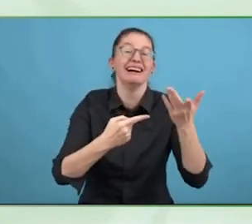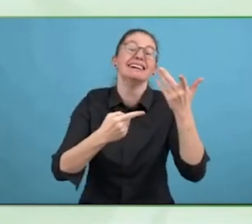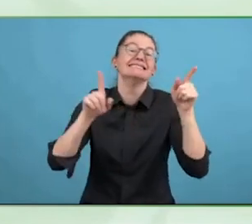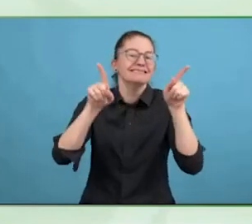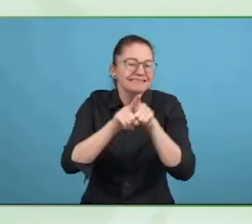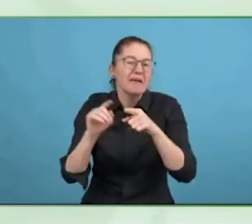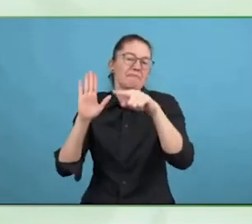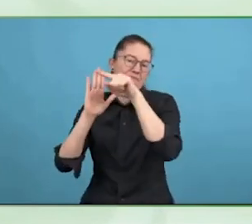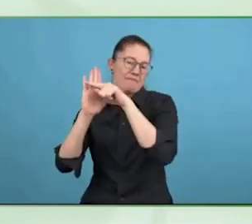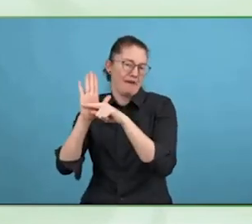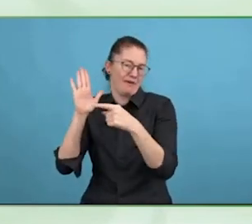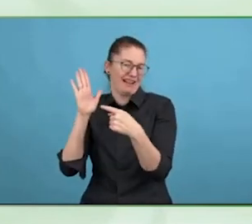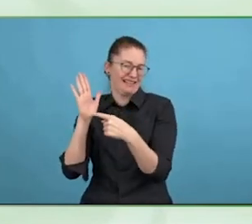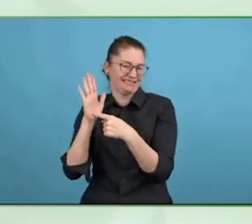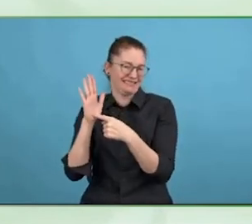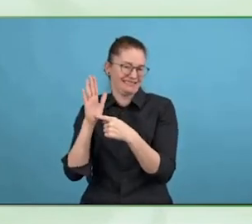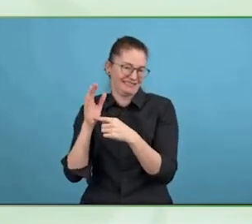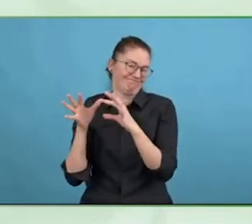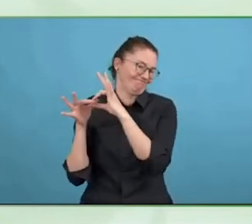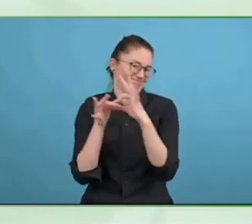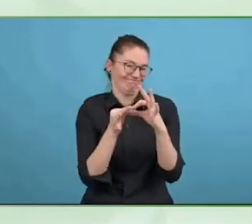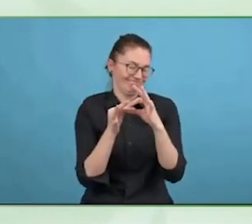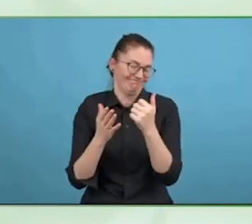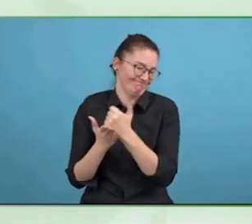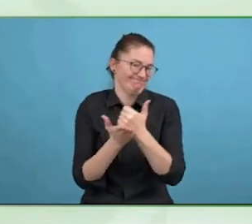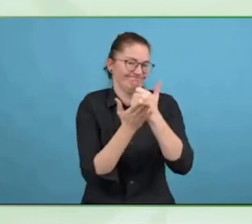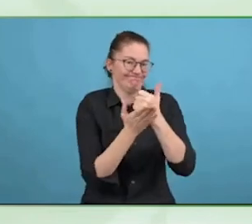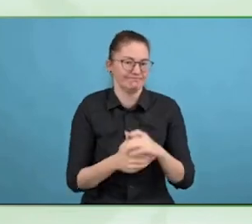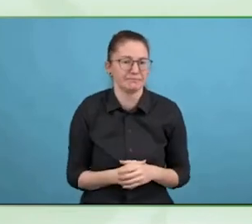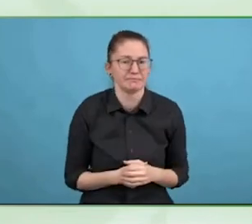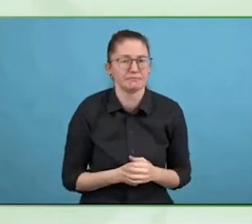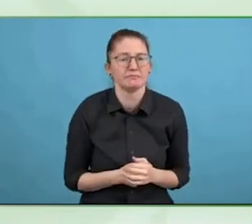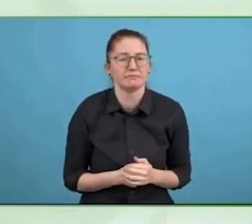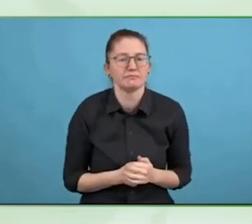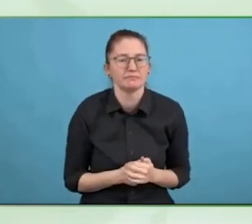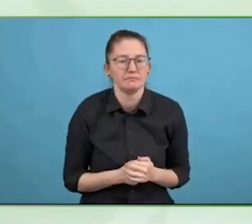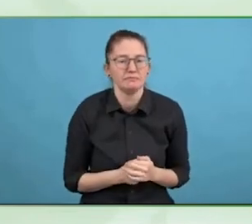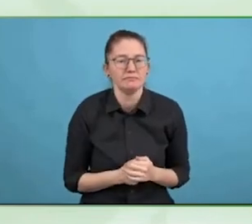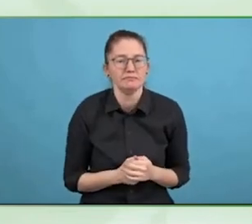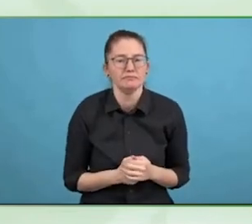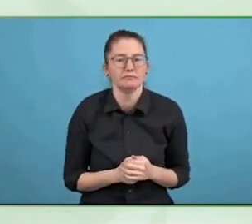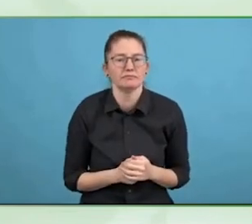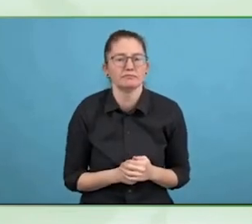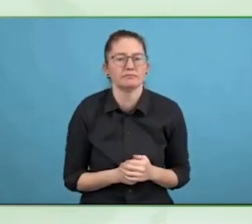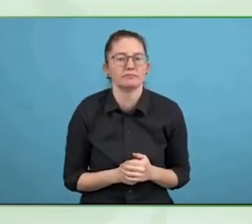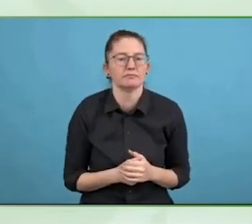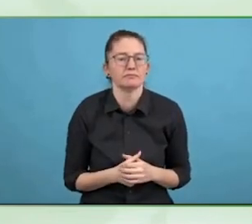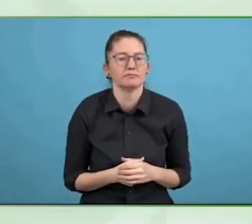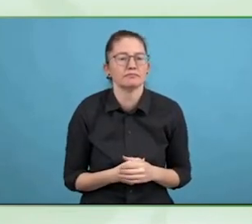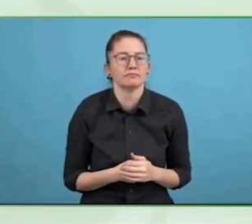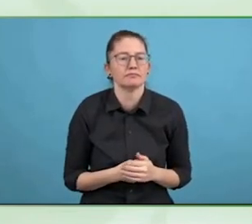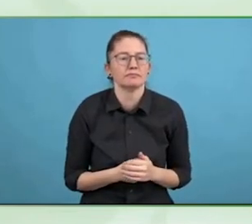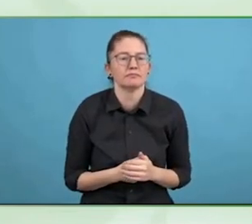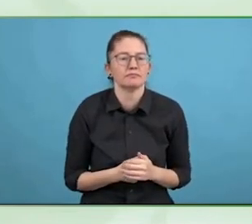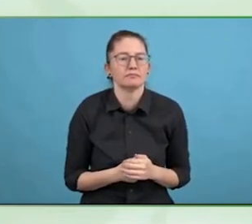The reality was the CB AA and enforcement of the ADA, they were